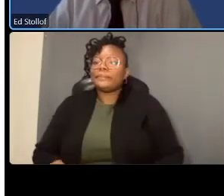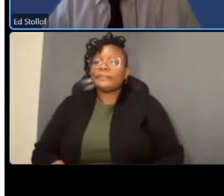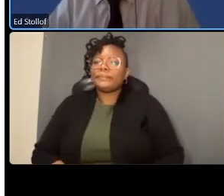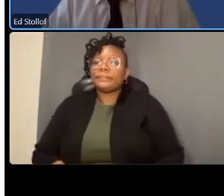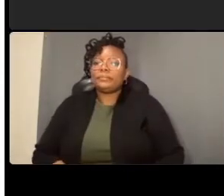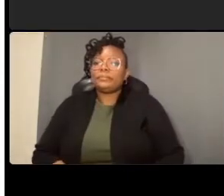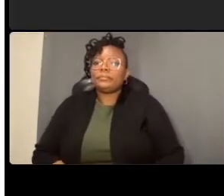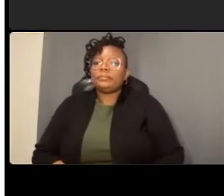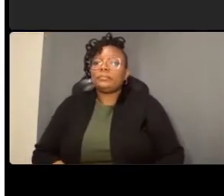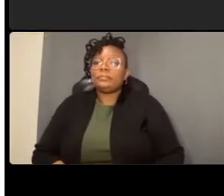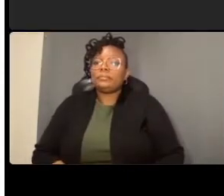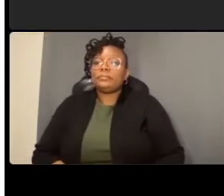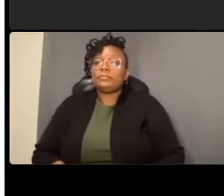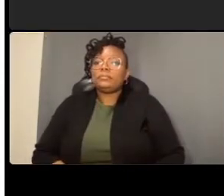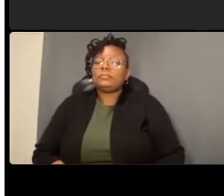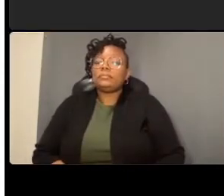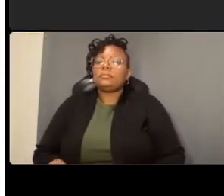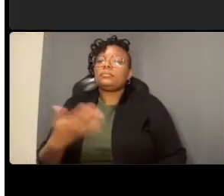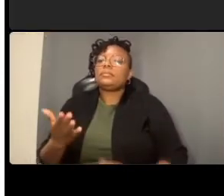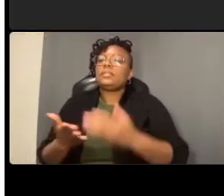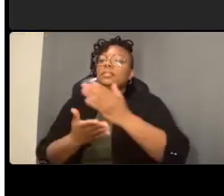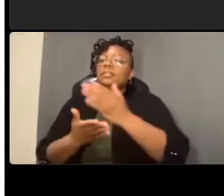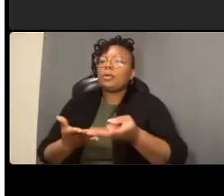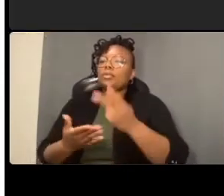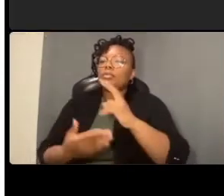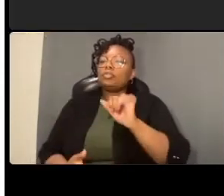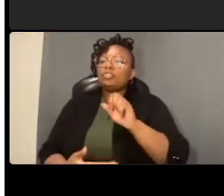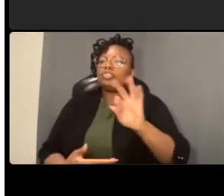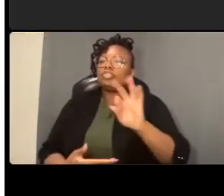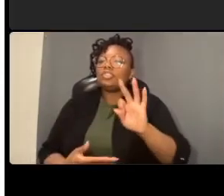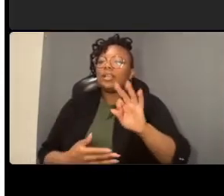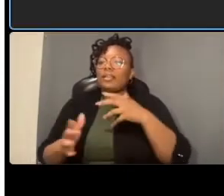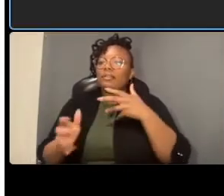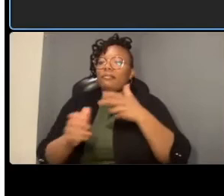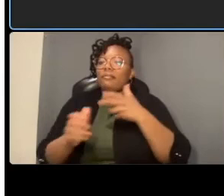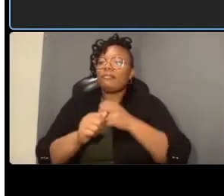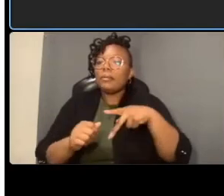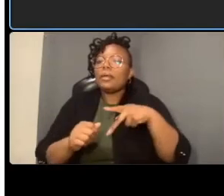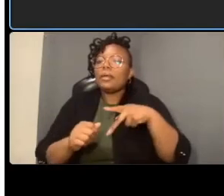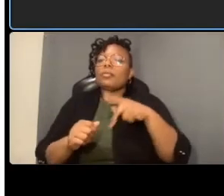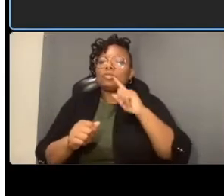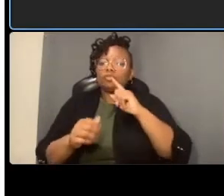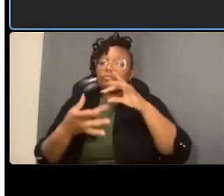to ensure that there is available street parking for when i drive will you be considering variable